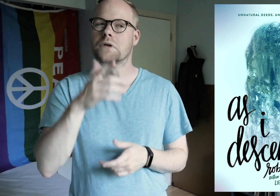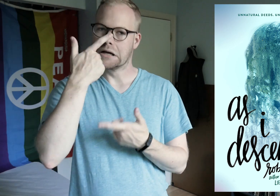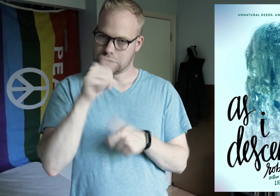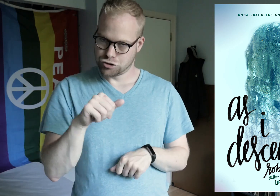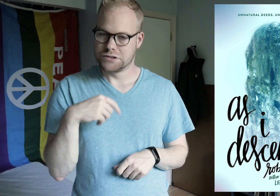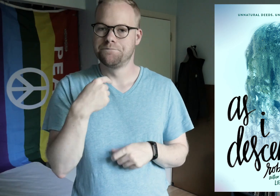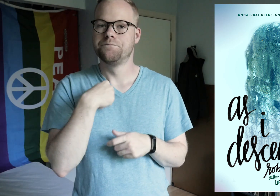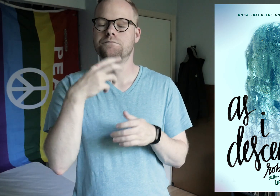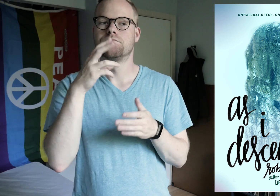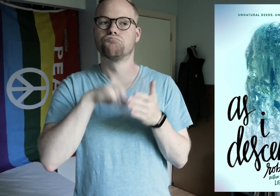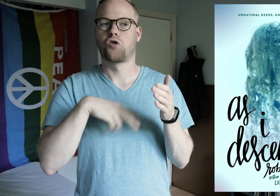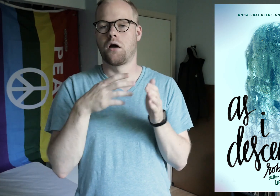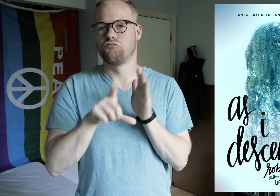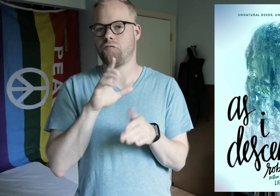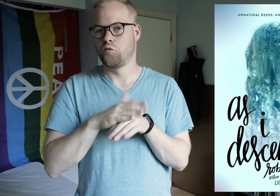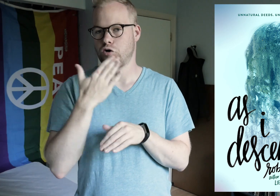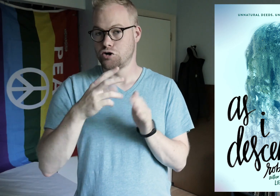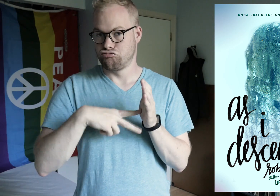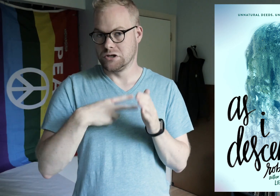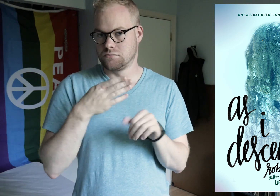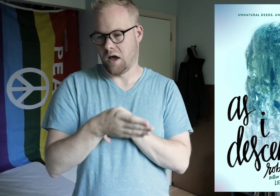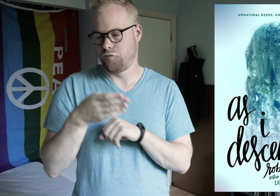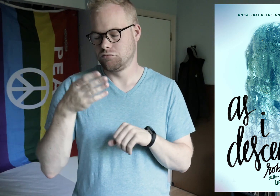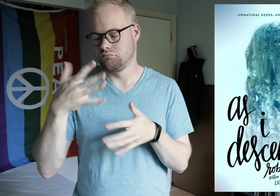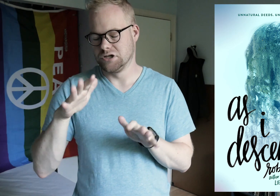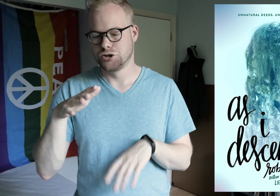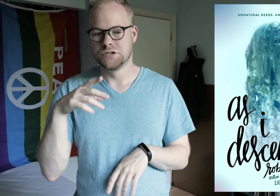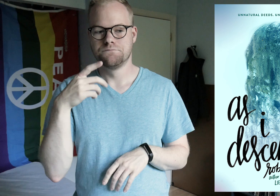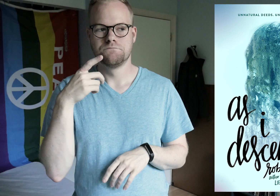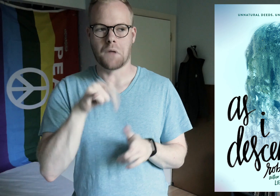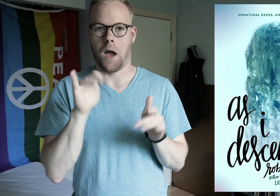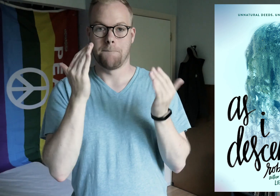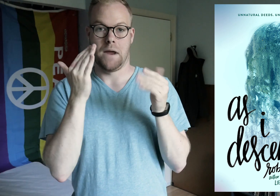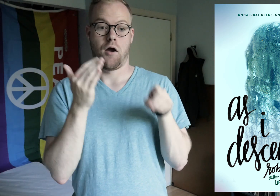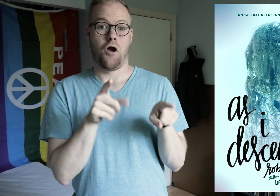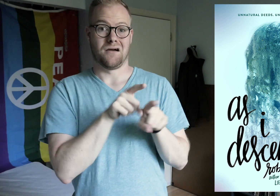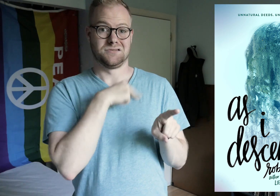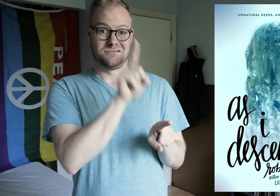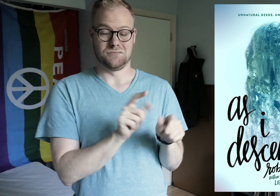It’s interesting, I read a review on Goodreads, after finishing, that compares As I Descended